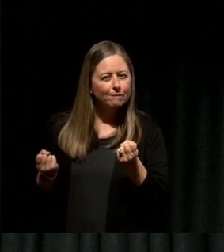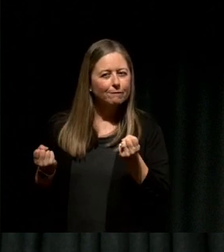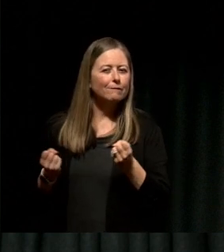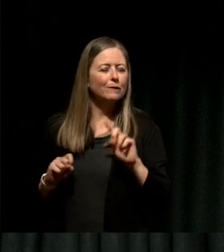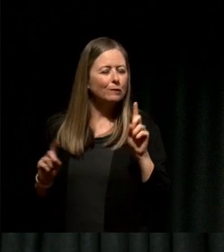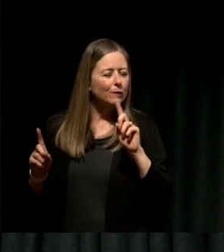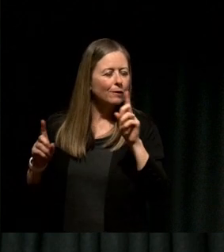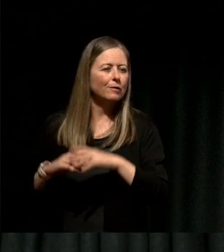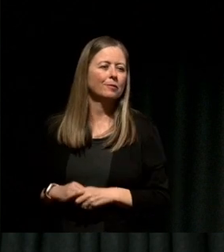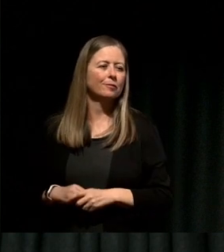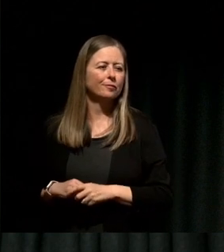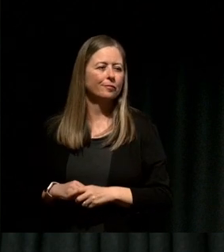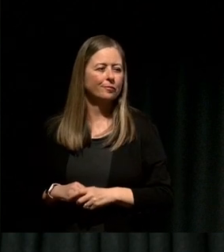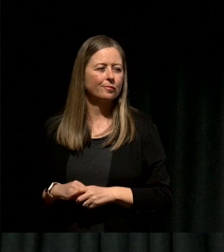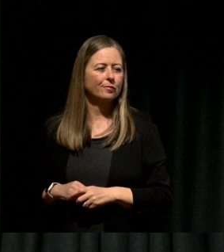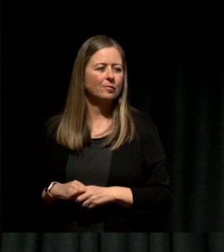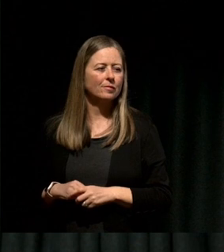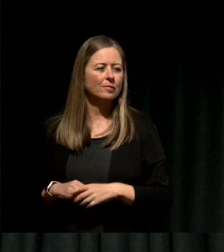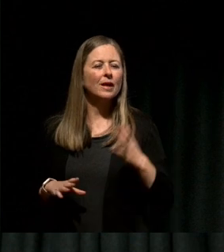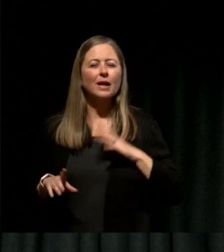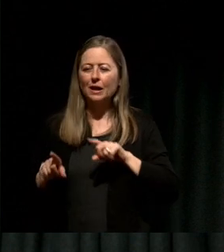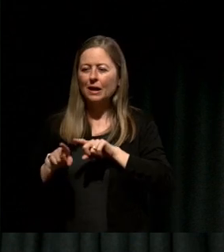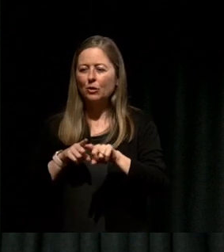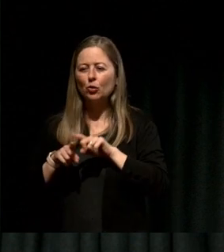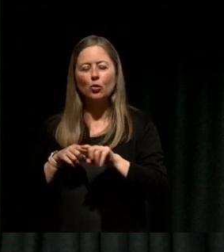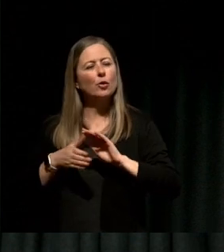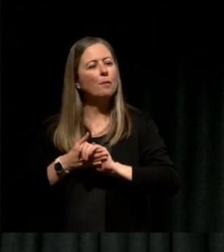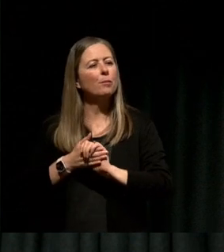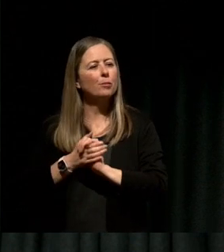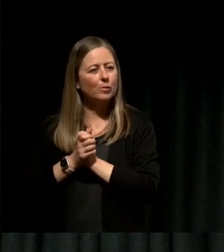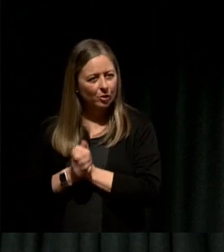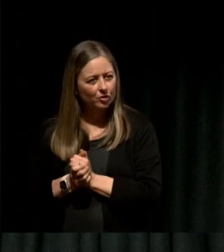It's also about learning appreciation and that appreciation for a conscious leader is